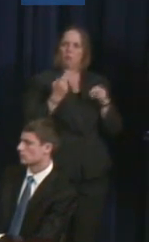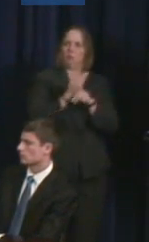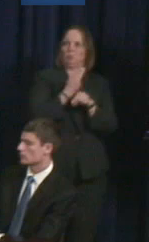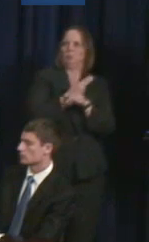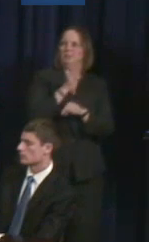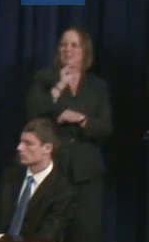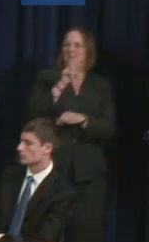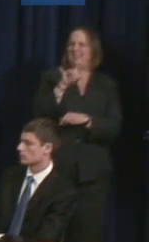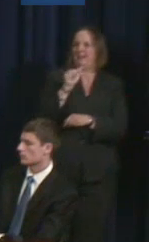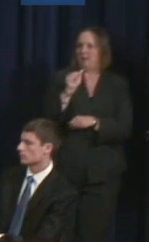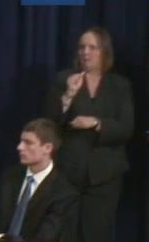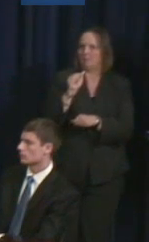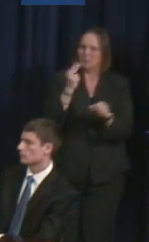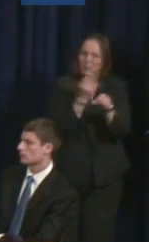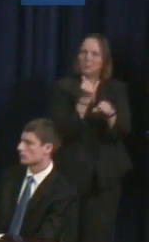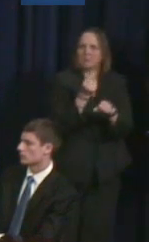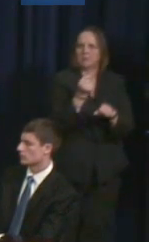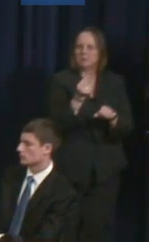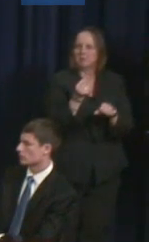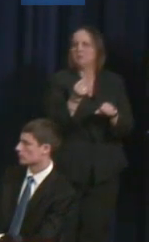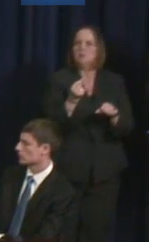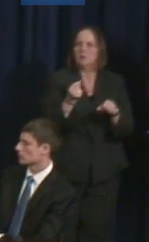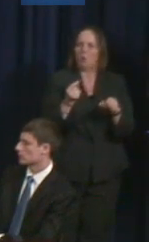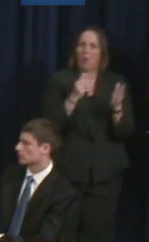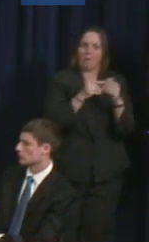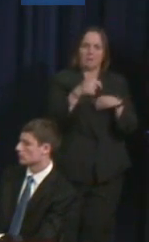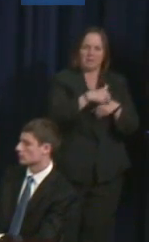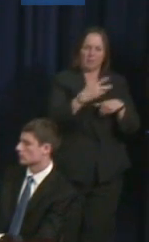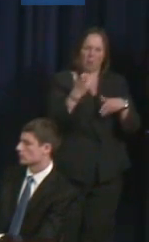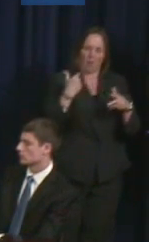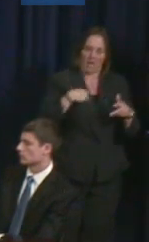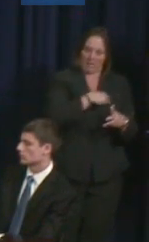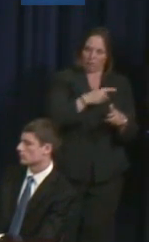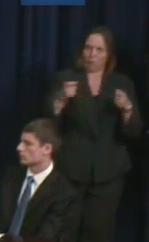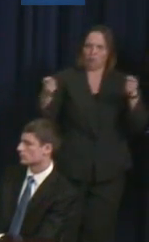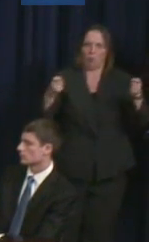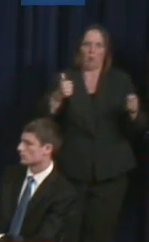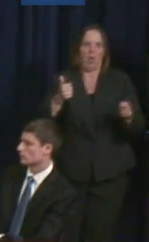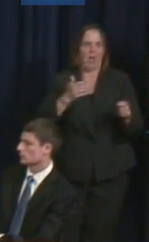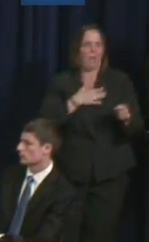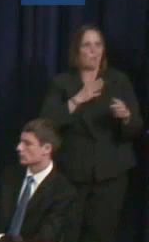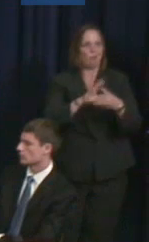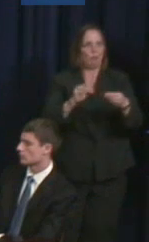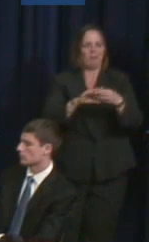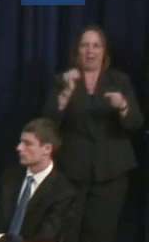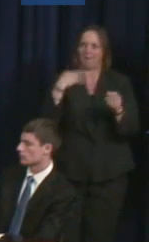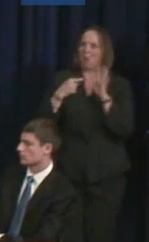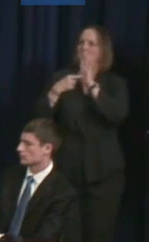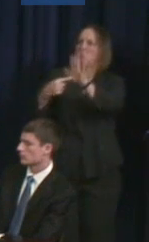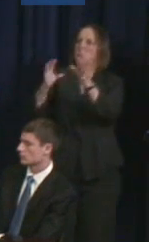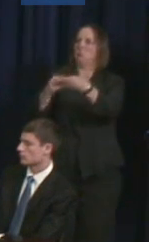And so, I feel that when we're in control of our own narrative, that we feel more empowered, and we can become